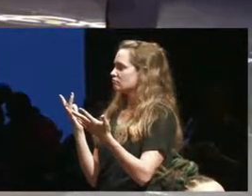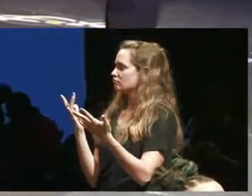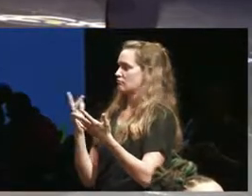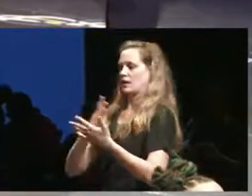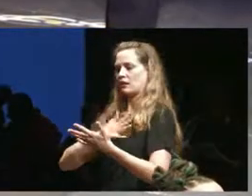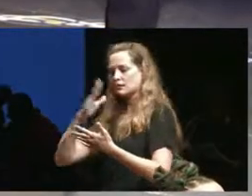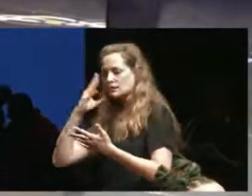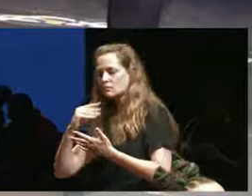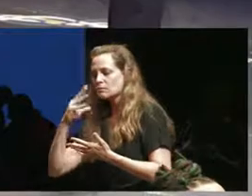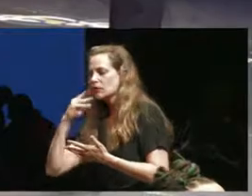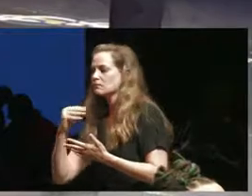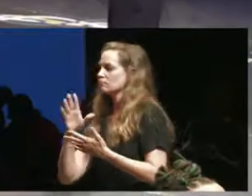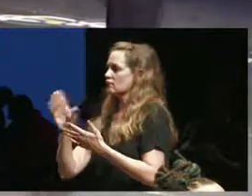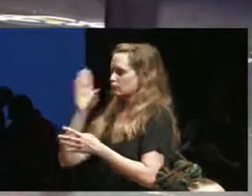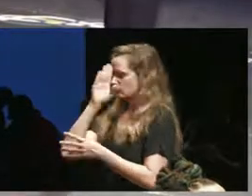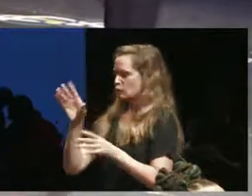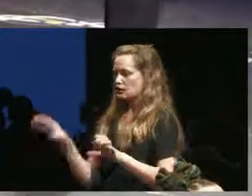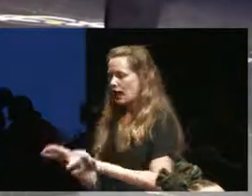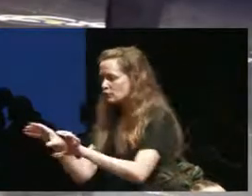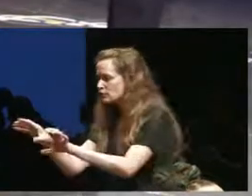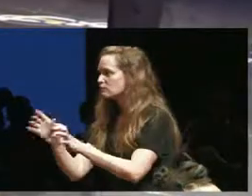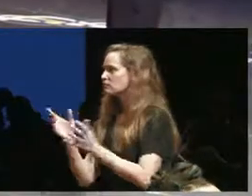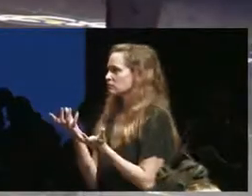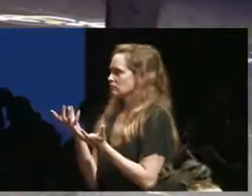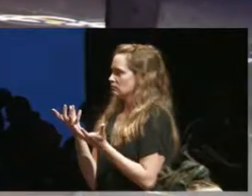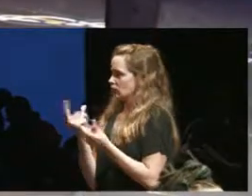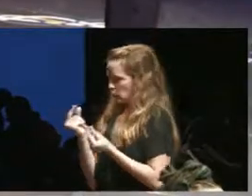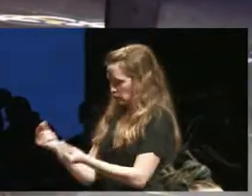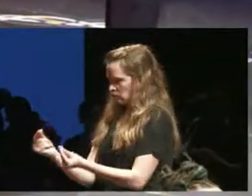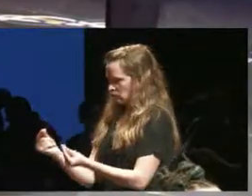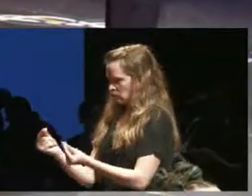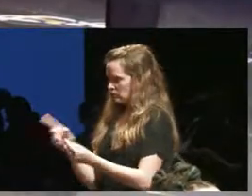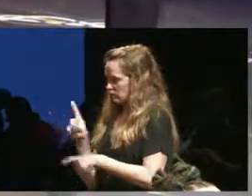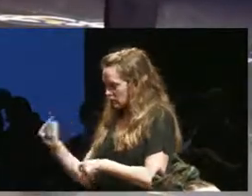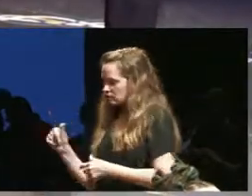that the kind of direct action that we do can be very disabling because it